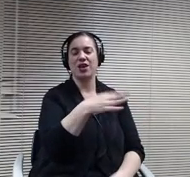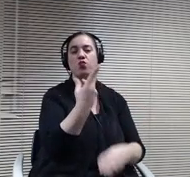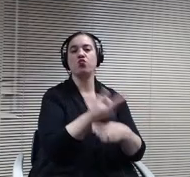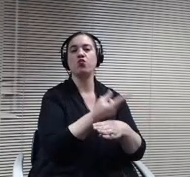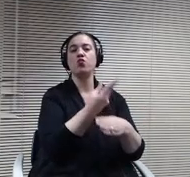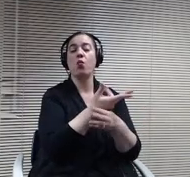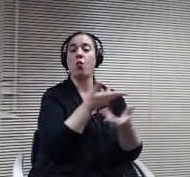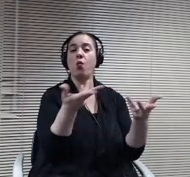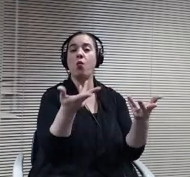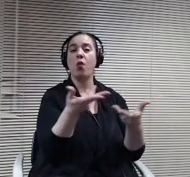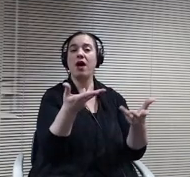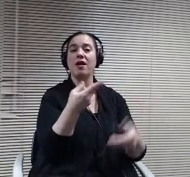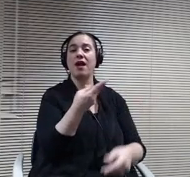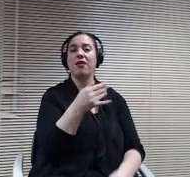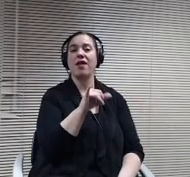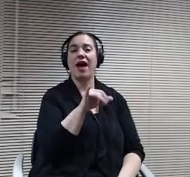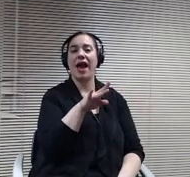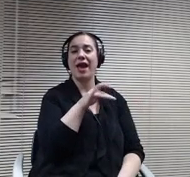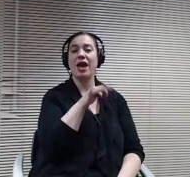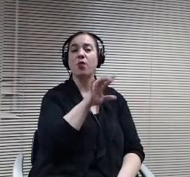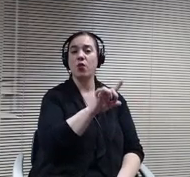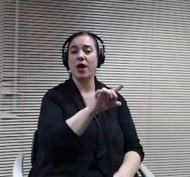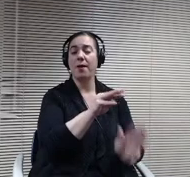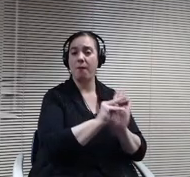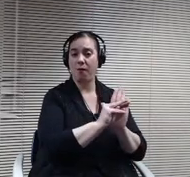to this point. Although we use some of the.